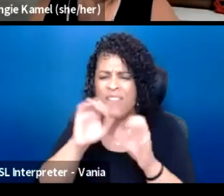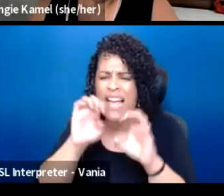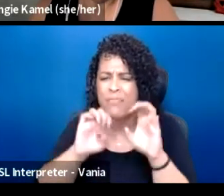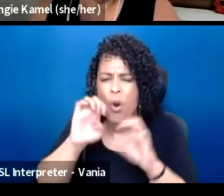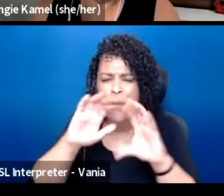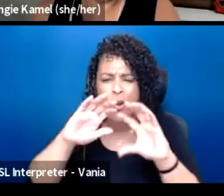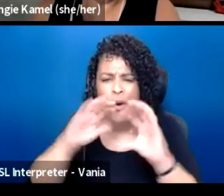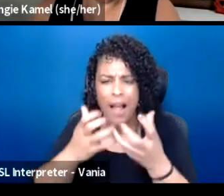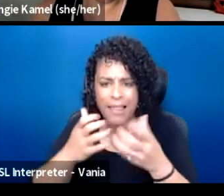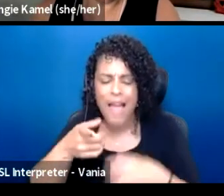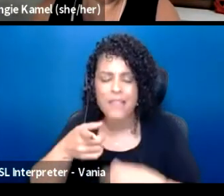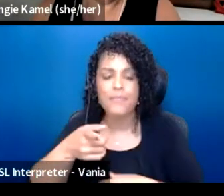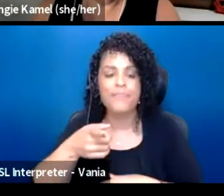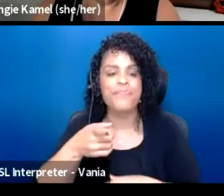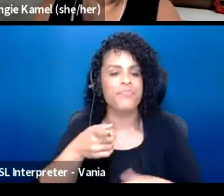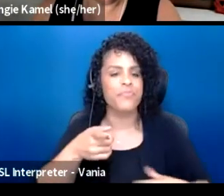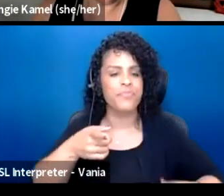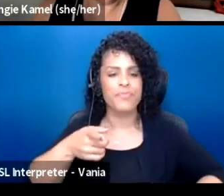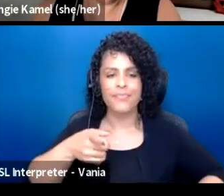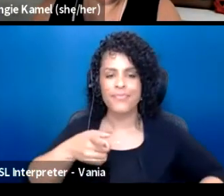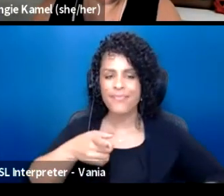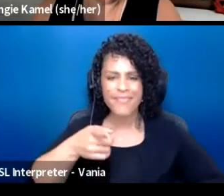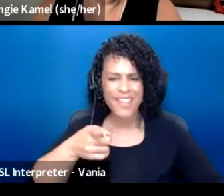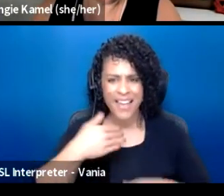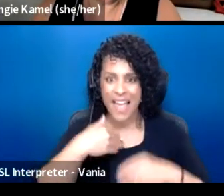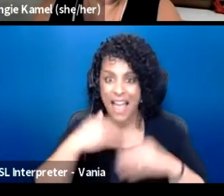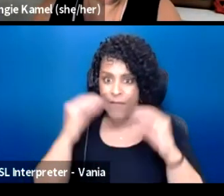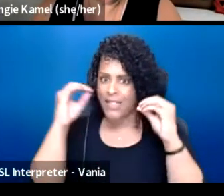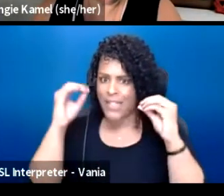where there was an educator who was trying to experiment